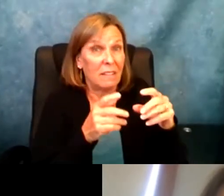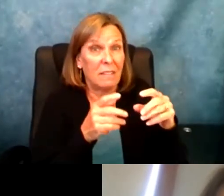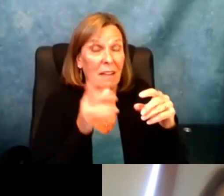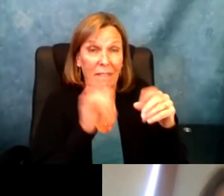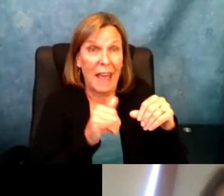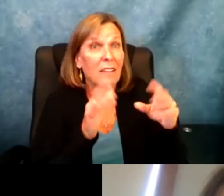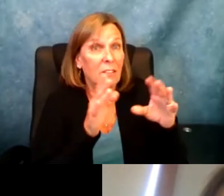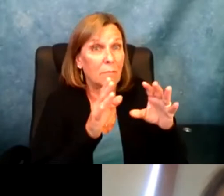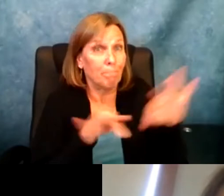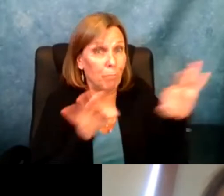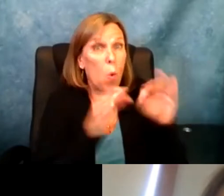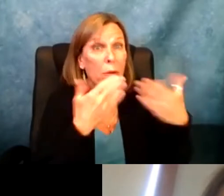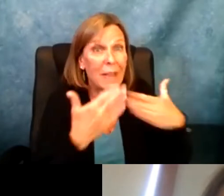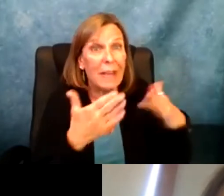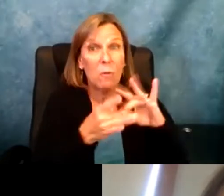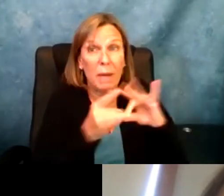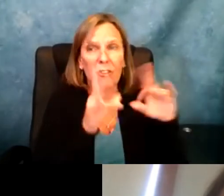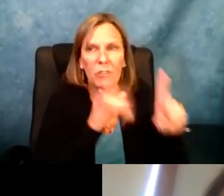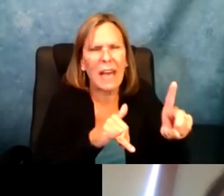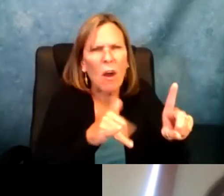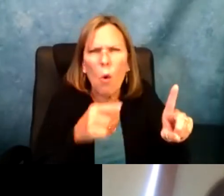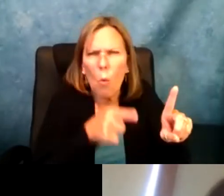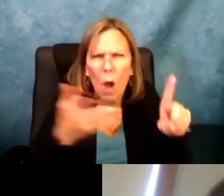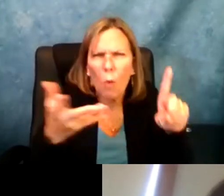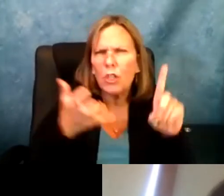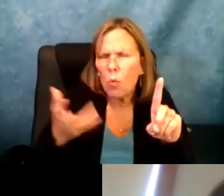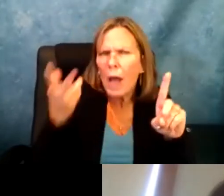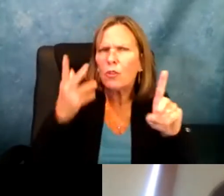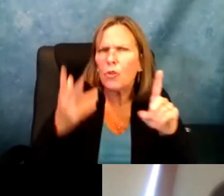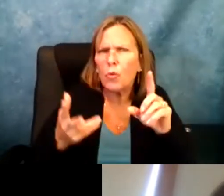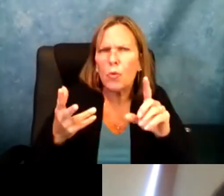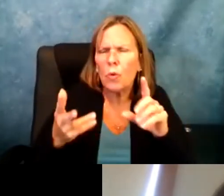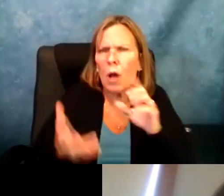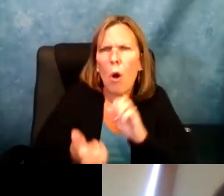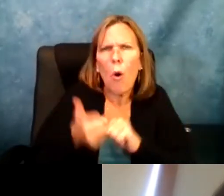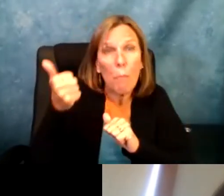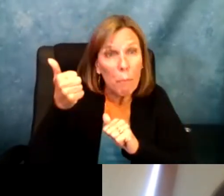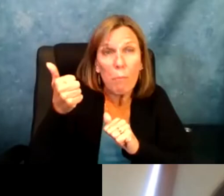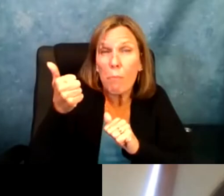sight. We always need allies to support that. Thank you for mentioning that. What would